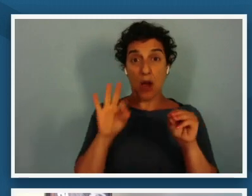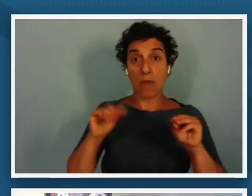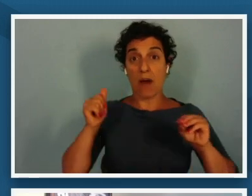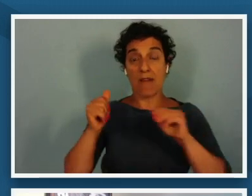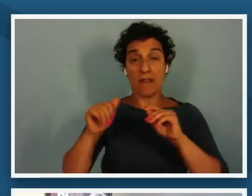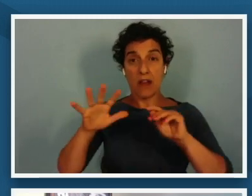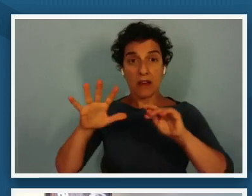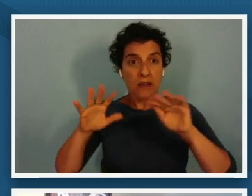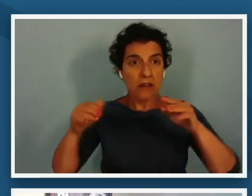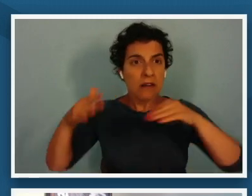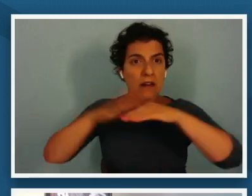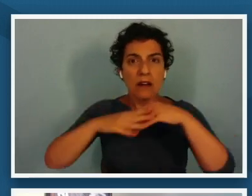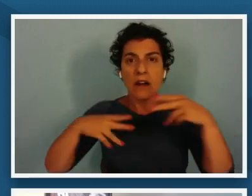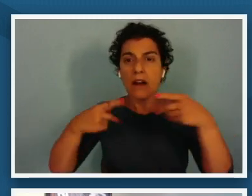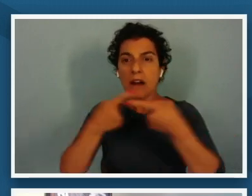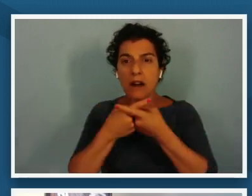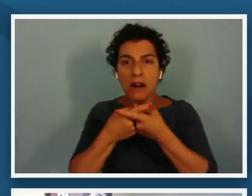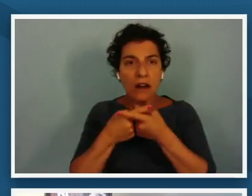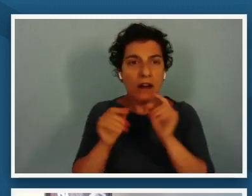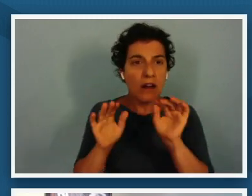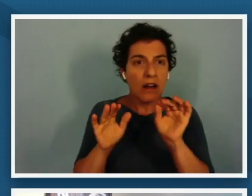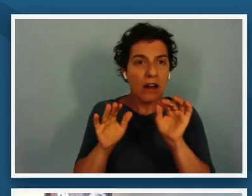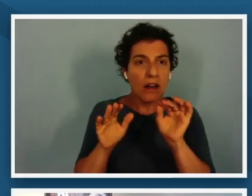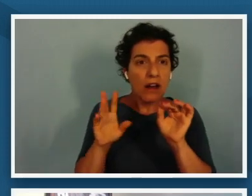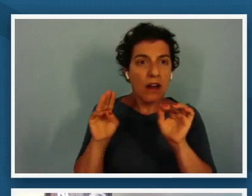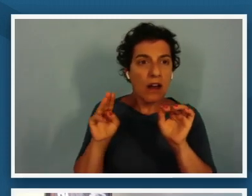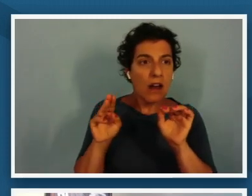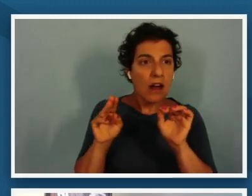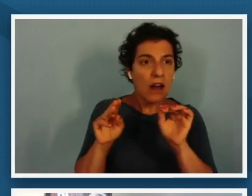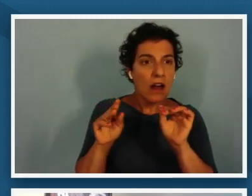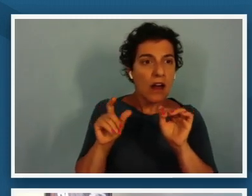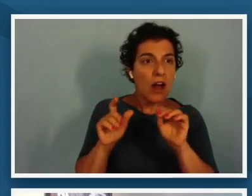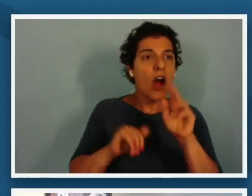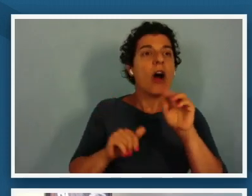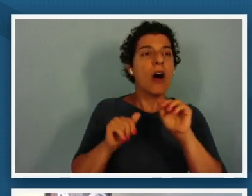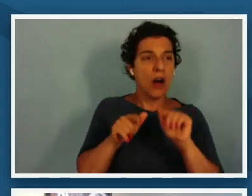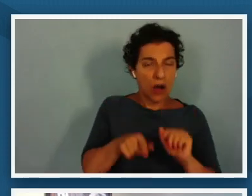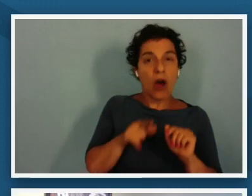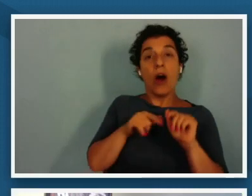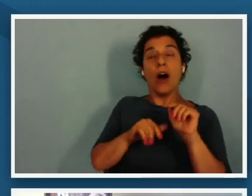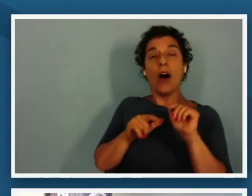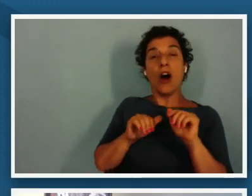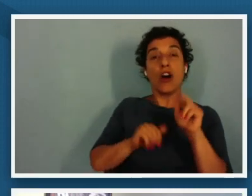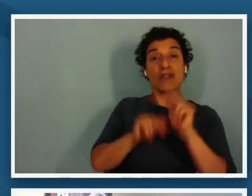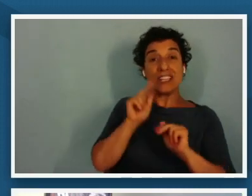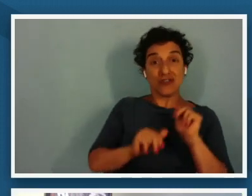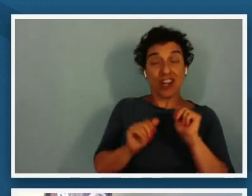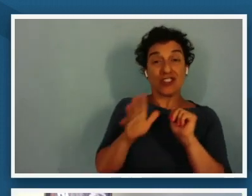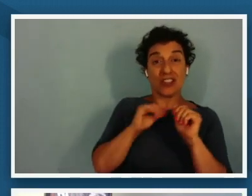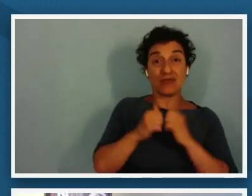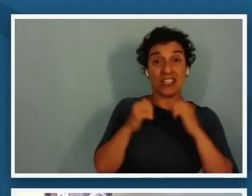display called make good the promises reconstruction and its legacies